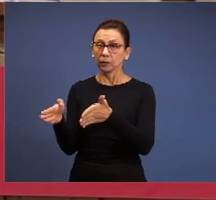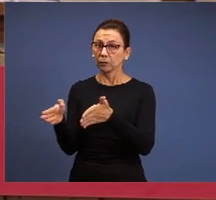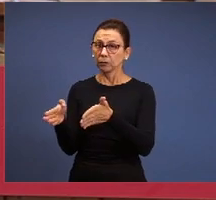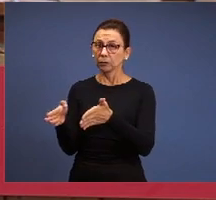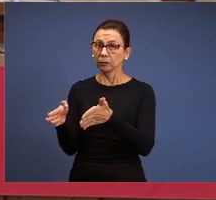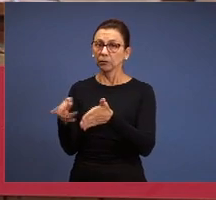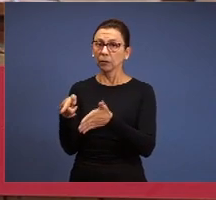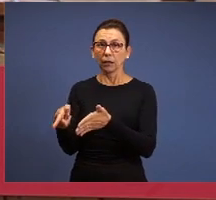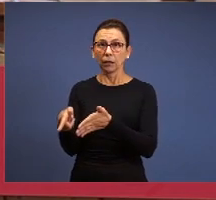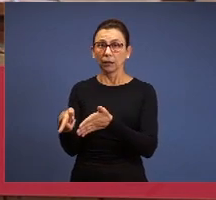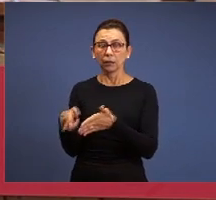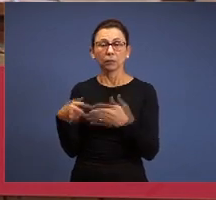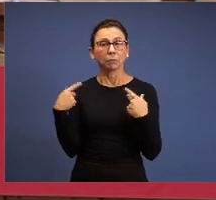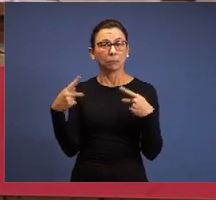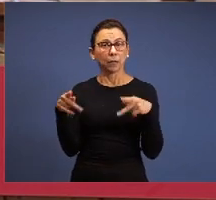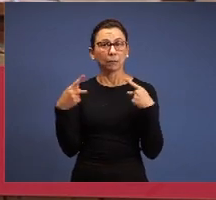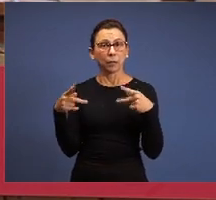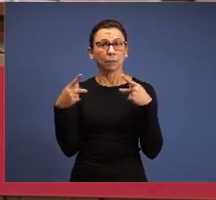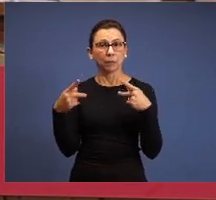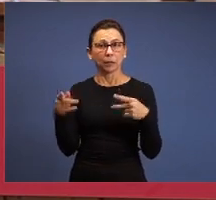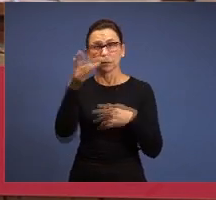everybody is preaching it, any